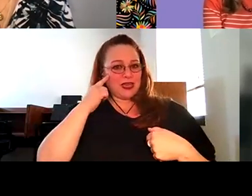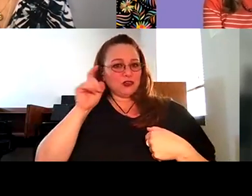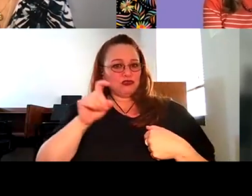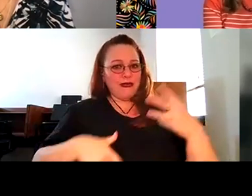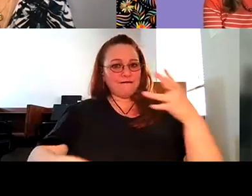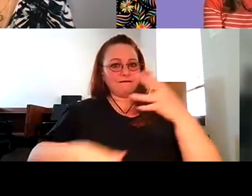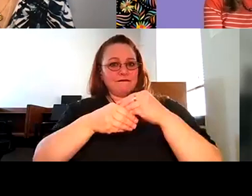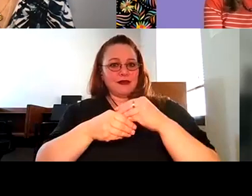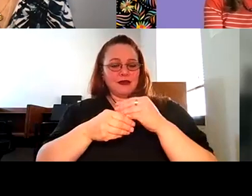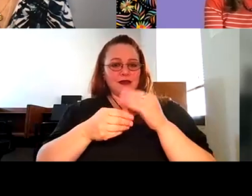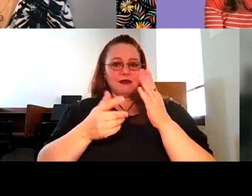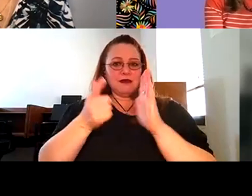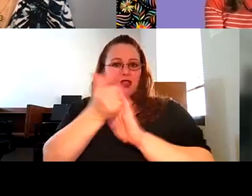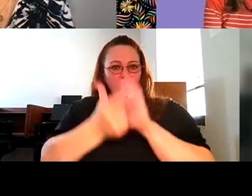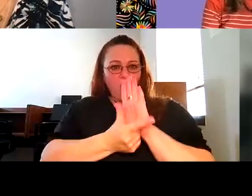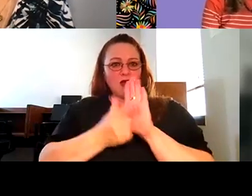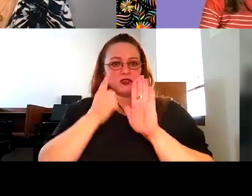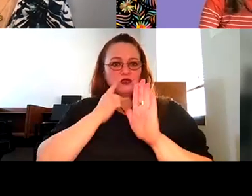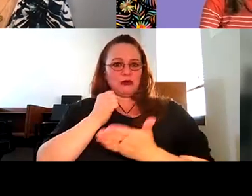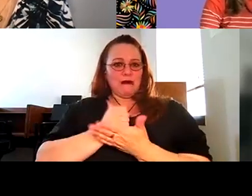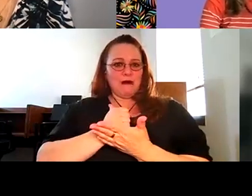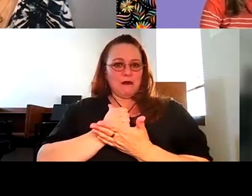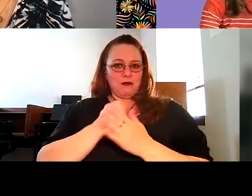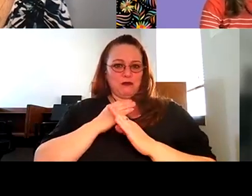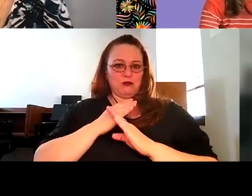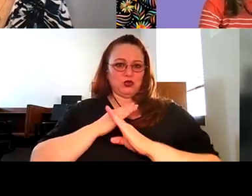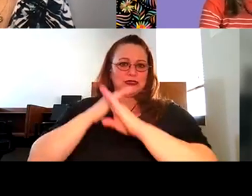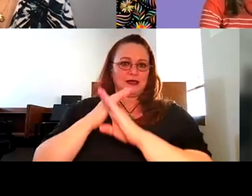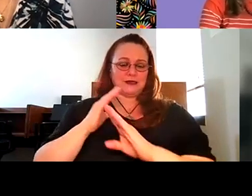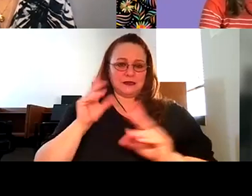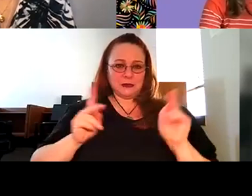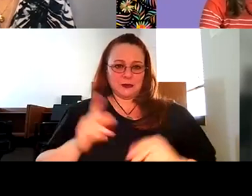Robyn Thomas: So that's what I would say about that, but I could keep going, but I won't